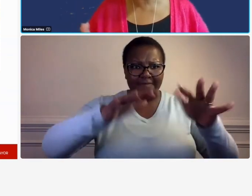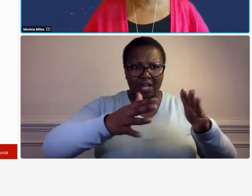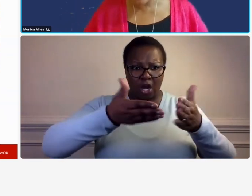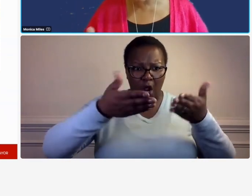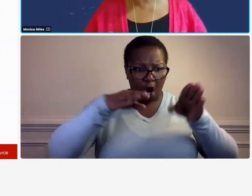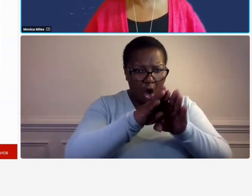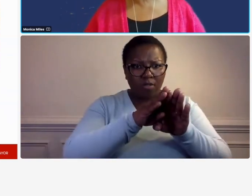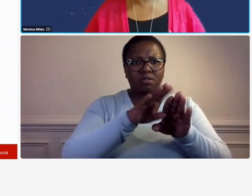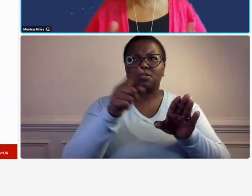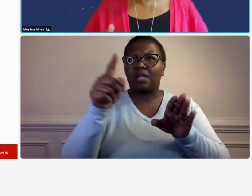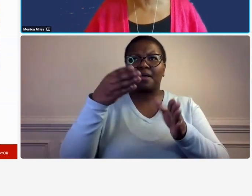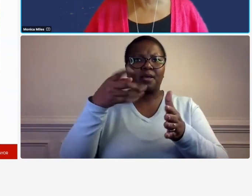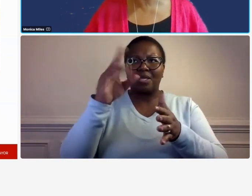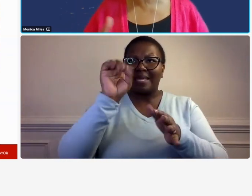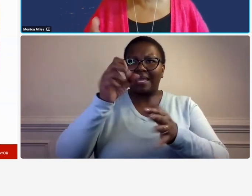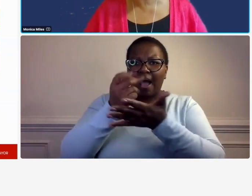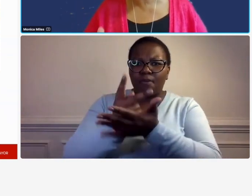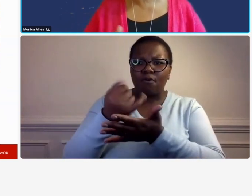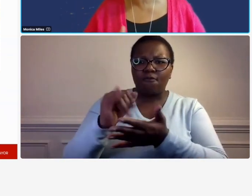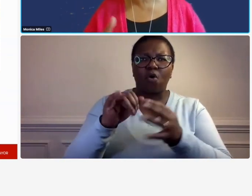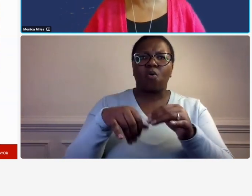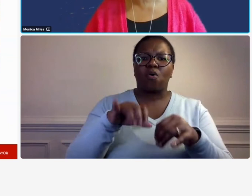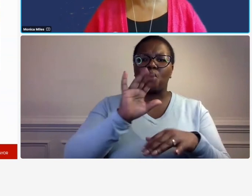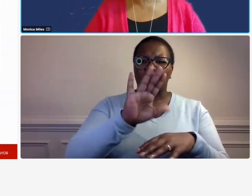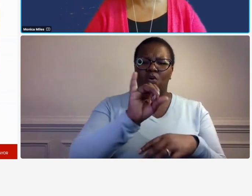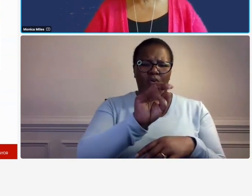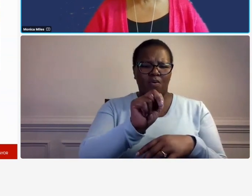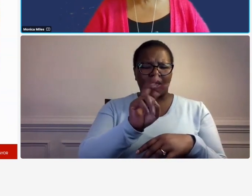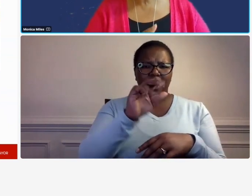pay the bill you know you should have some invoice there supporting the bill things of that nature so